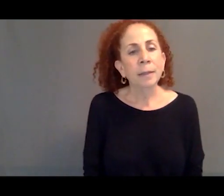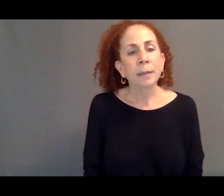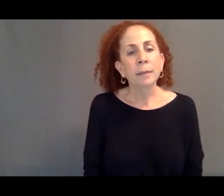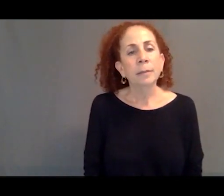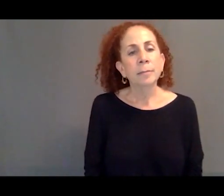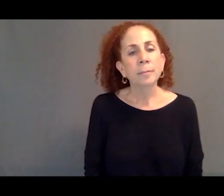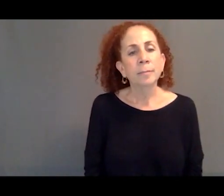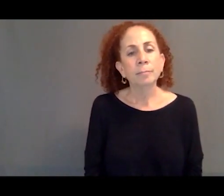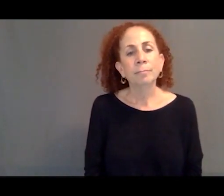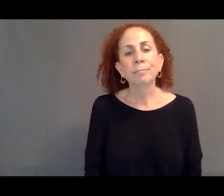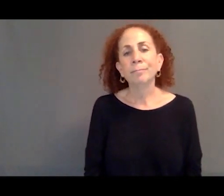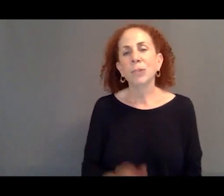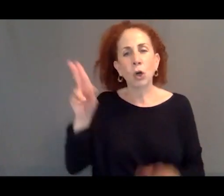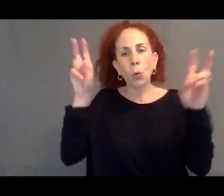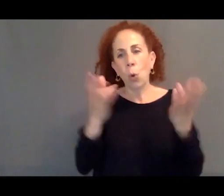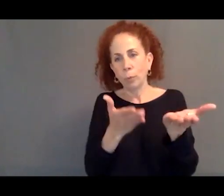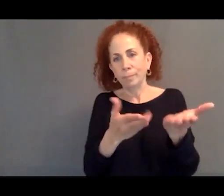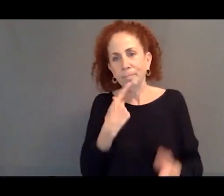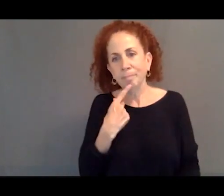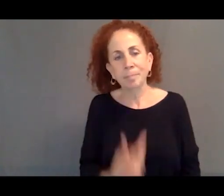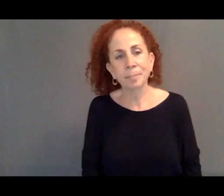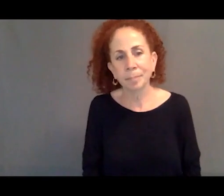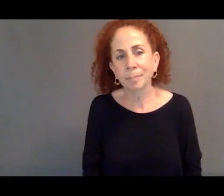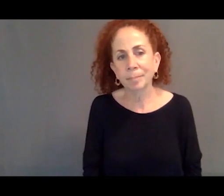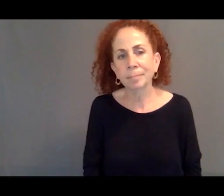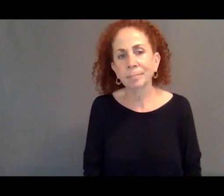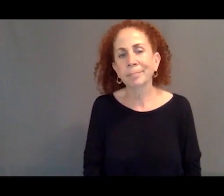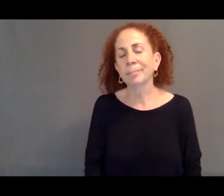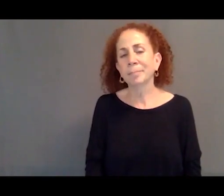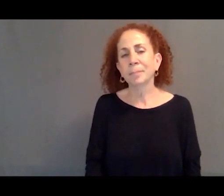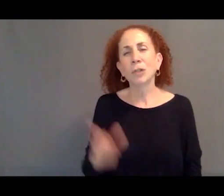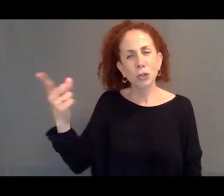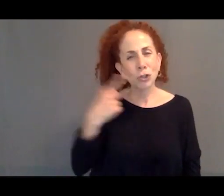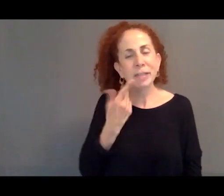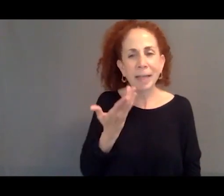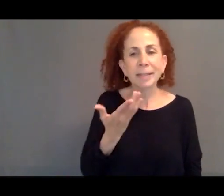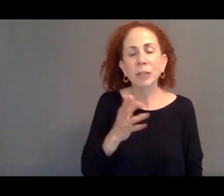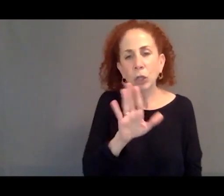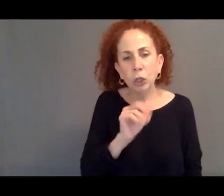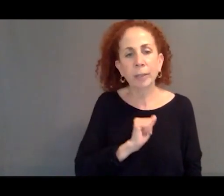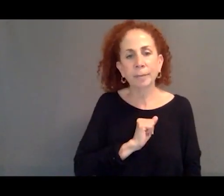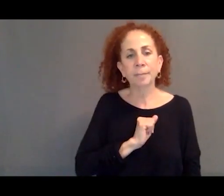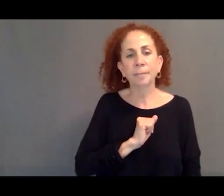This is a continuation where she's saying, look, if you don't deal with this migration issue,